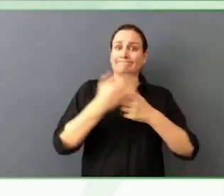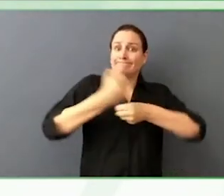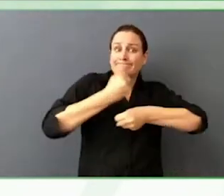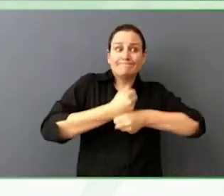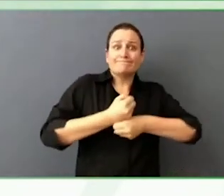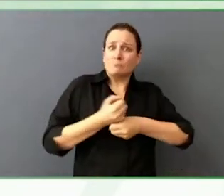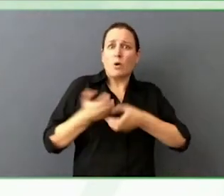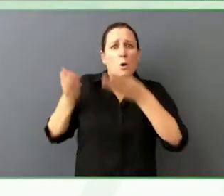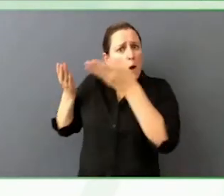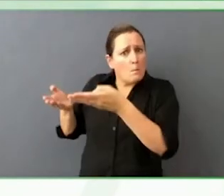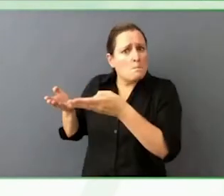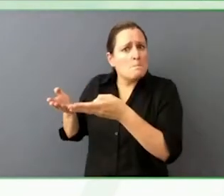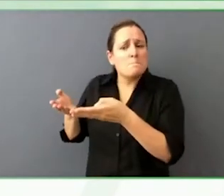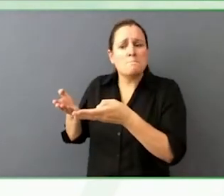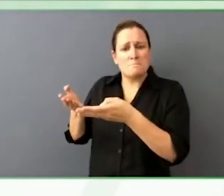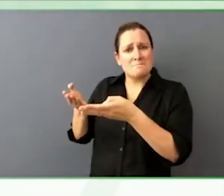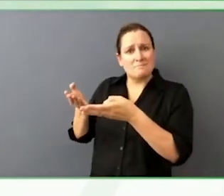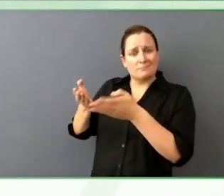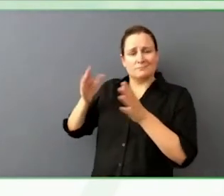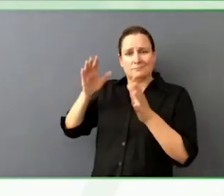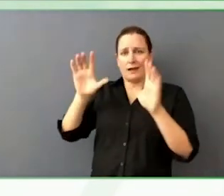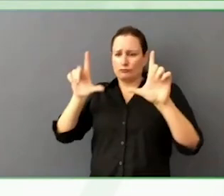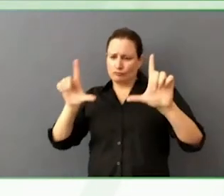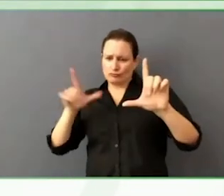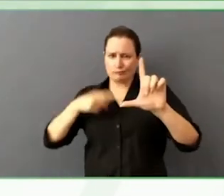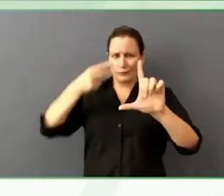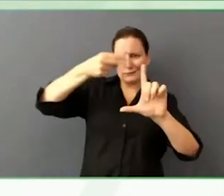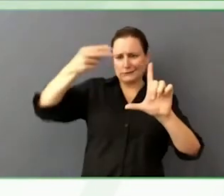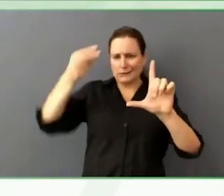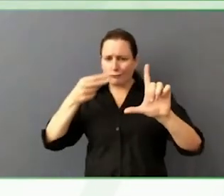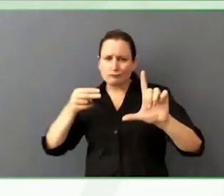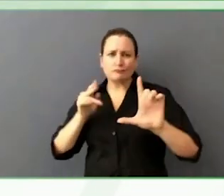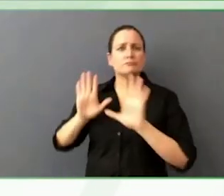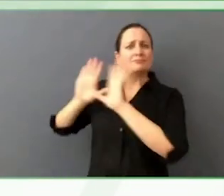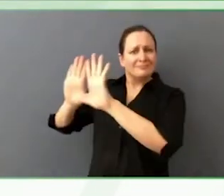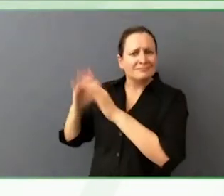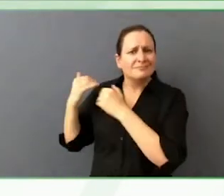My job is partially centralising the different discussions and silos